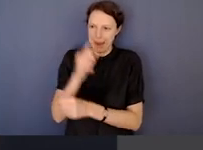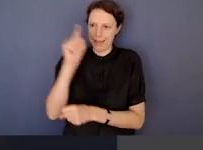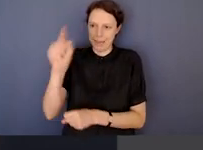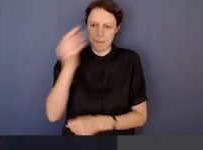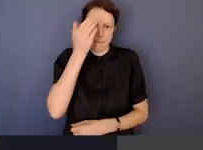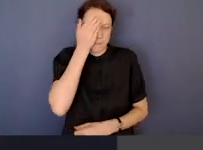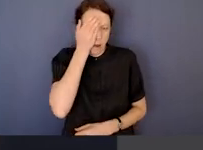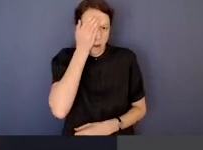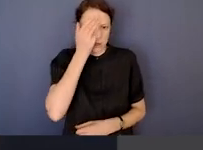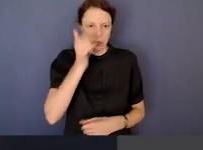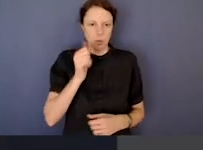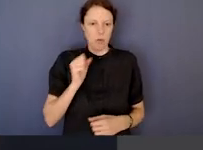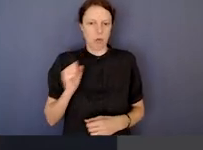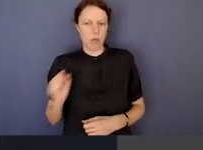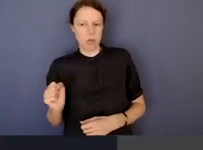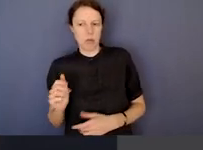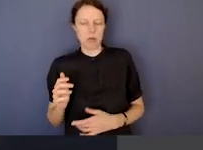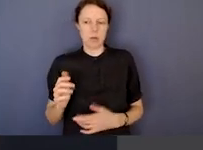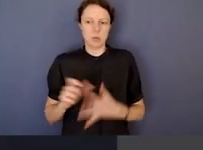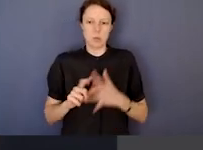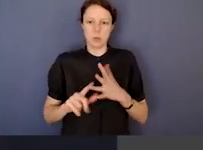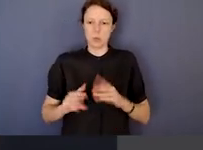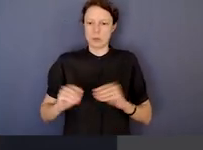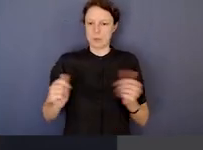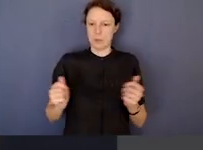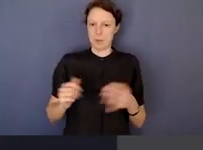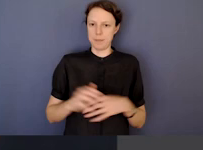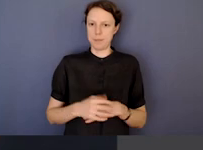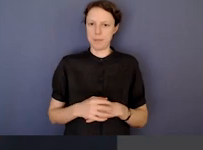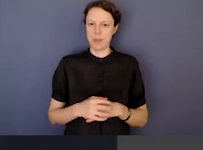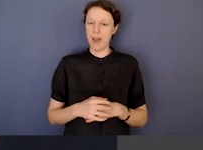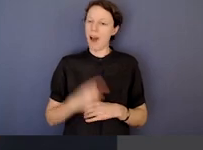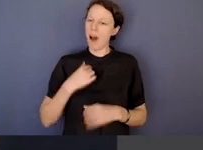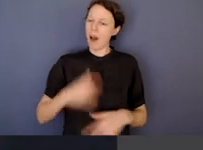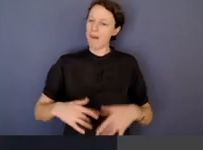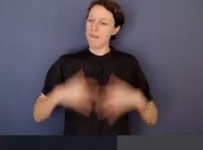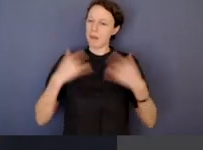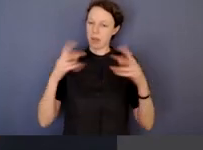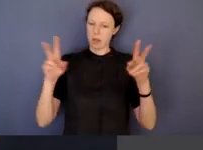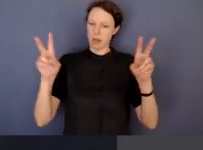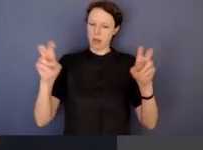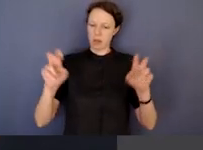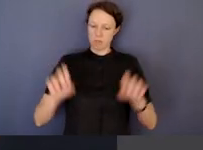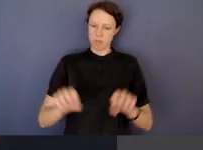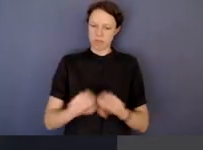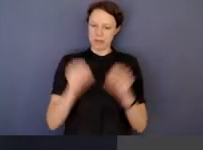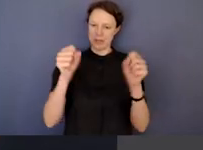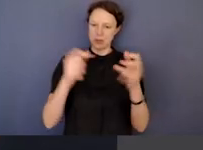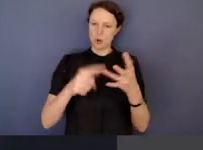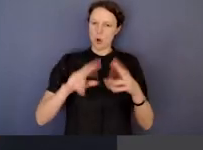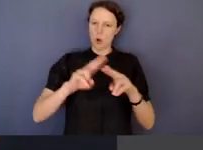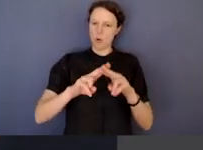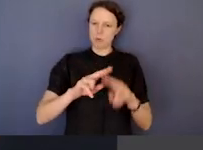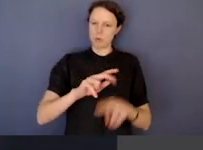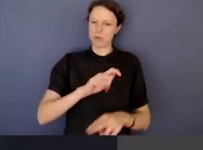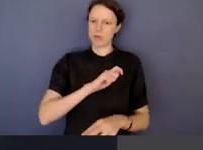I think breach of public trust lies at the heart of most of the corrupt conduct that we'll examine.